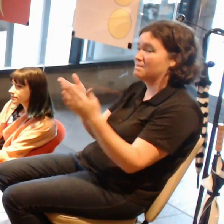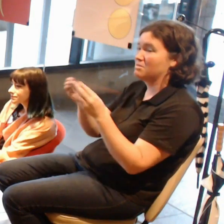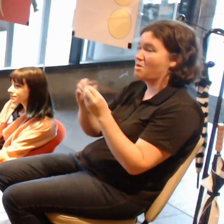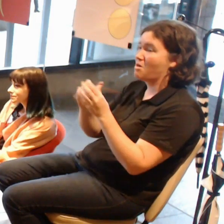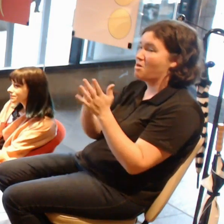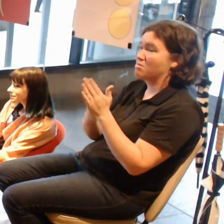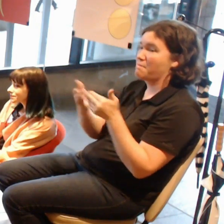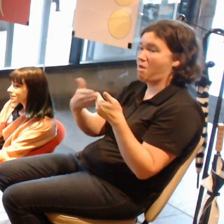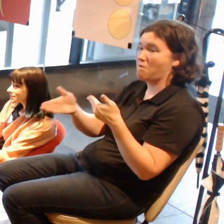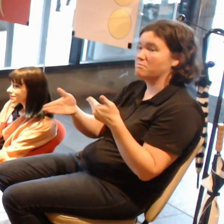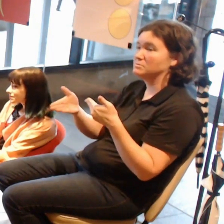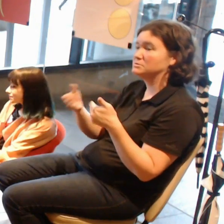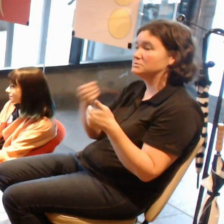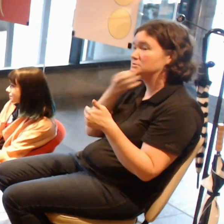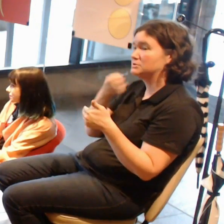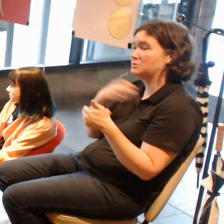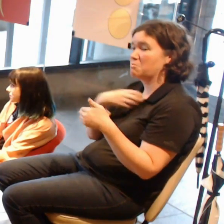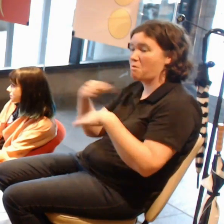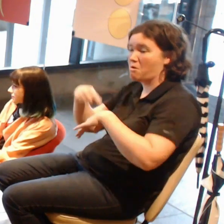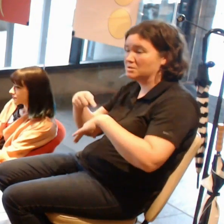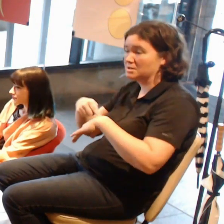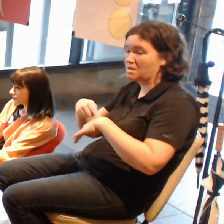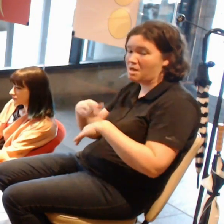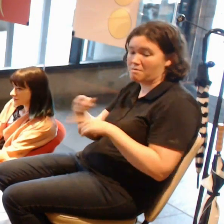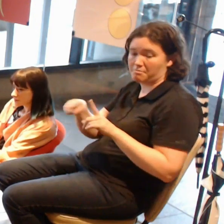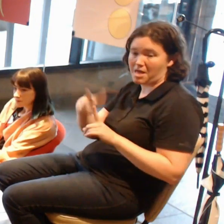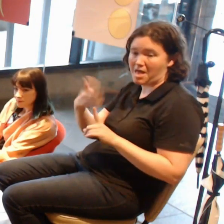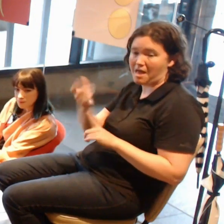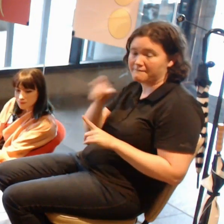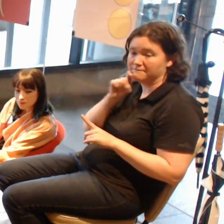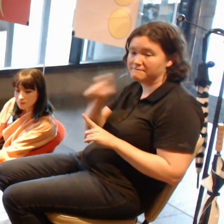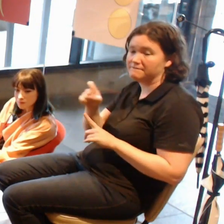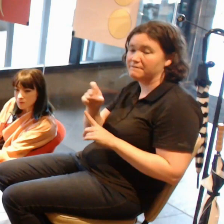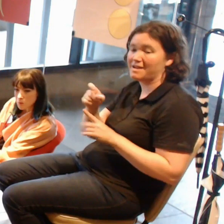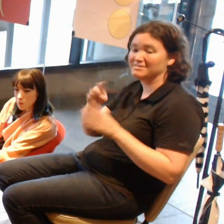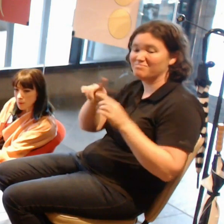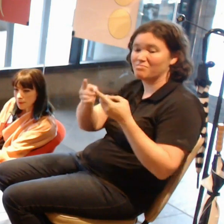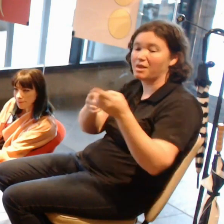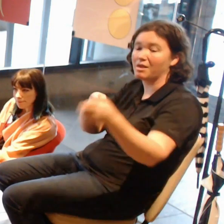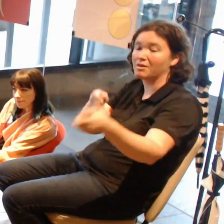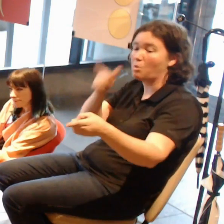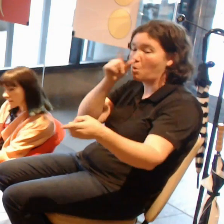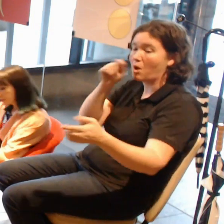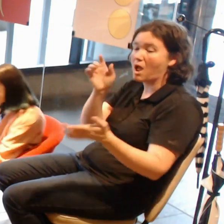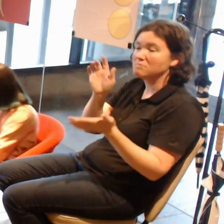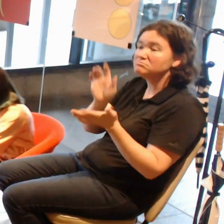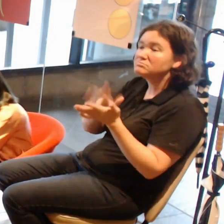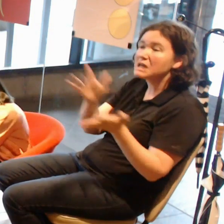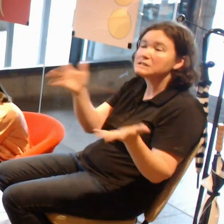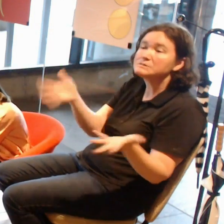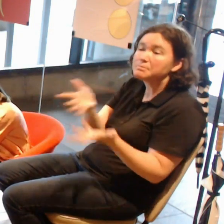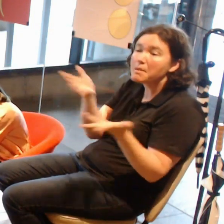and there's all kinds of fun material around for you to have a little go with, so please feel free